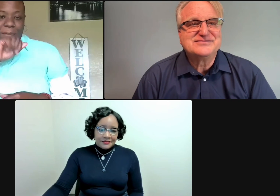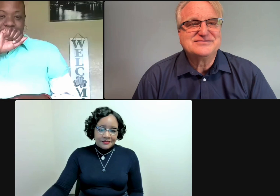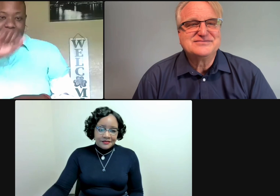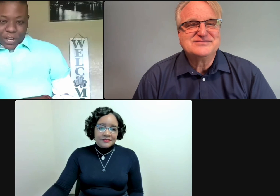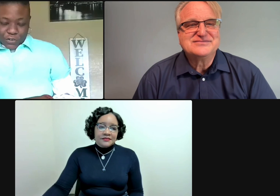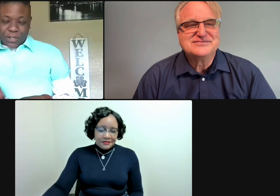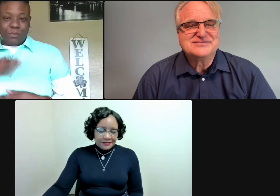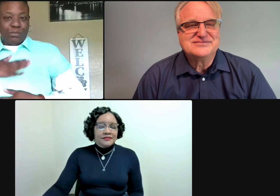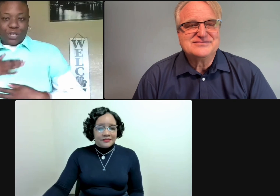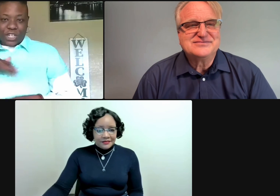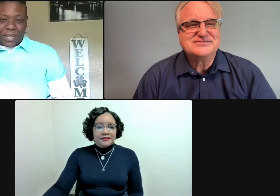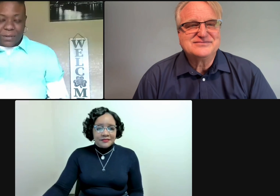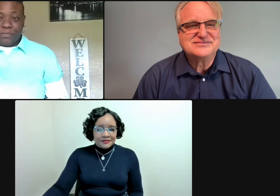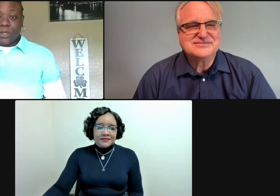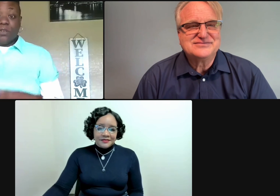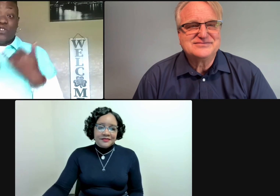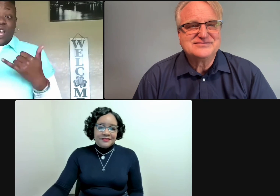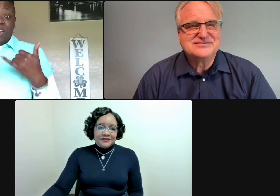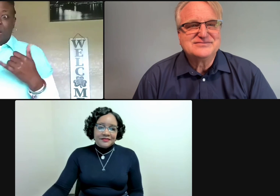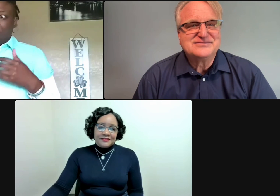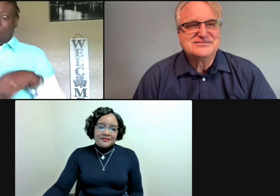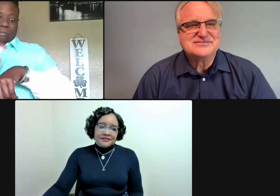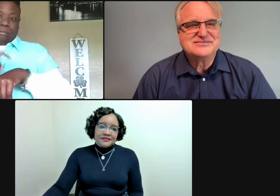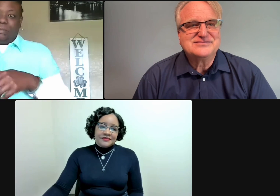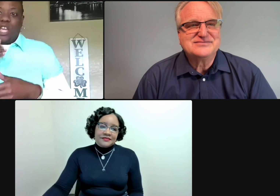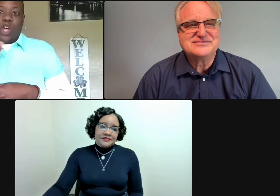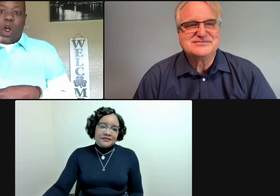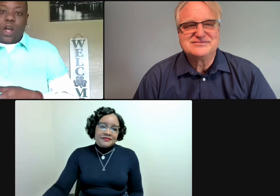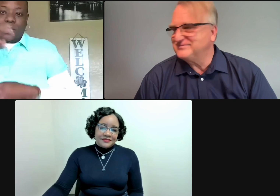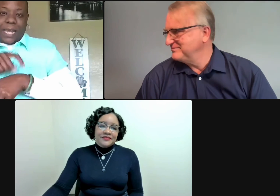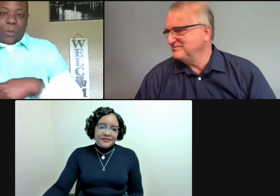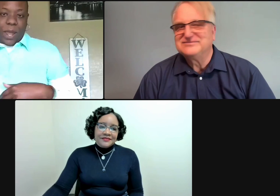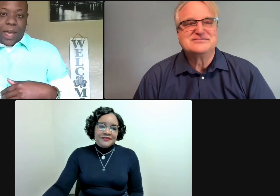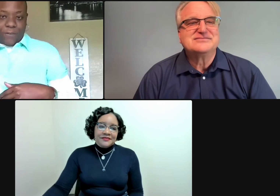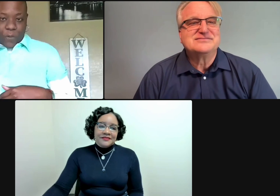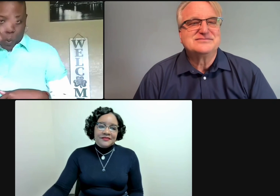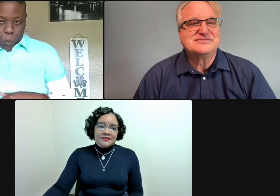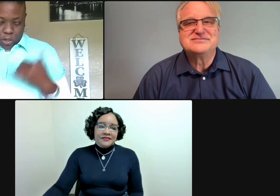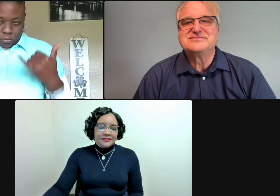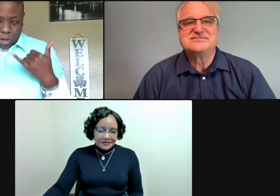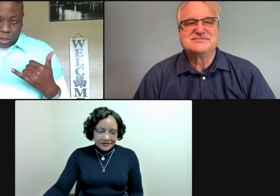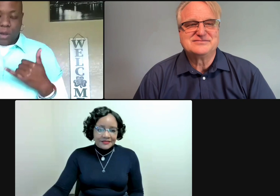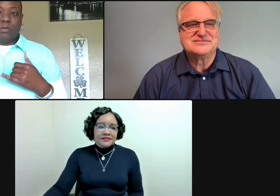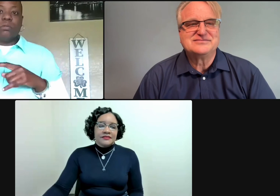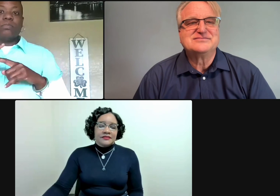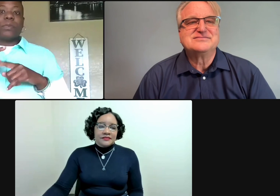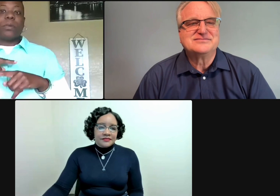Thank you so much, Tom and Aundrea. I will stop with the Q&A for now.